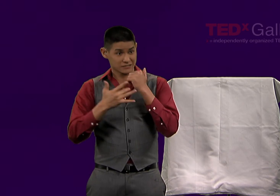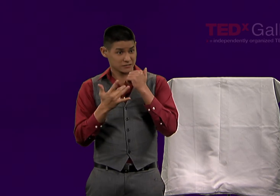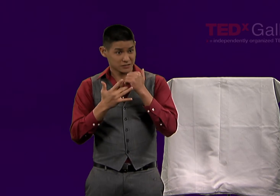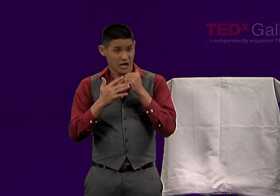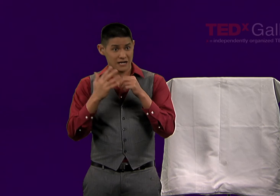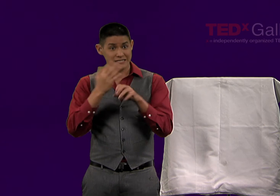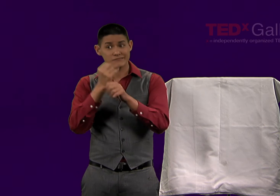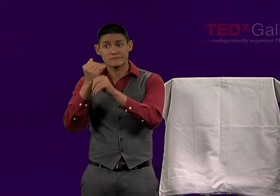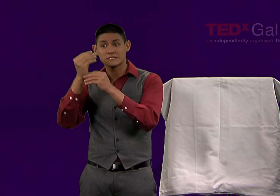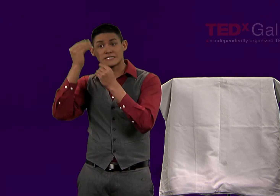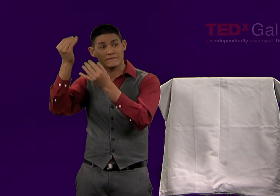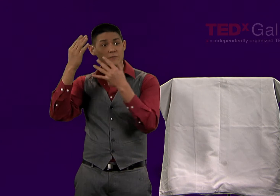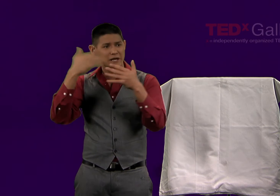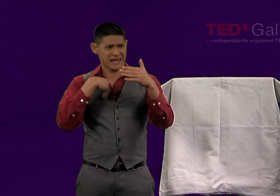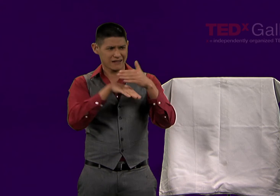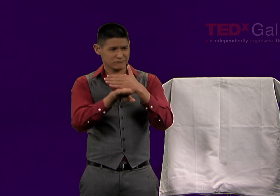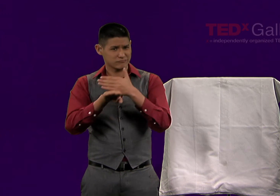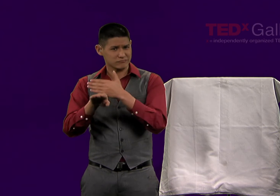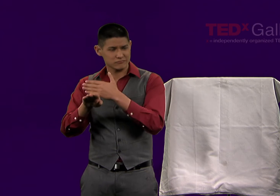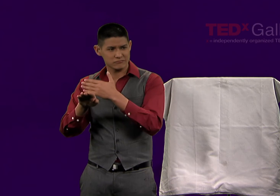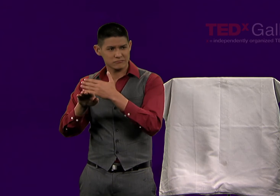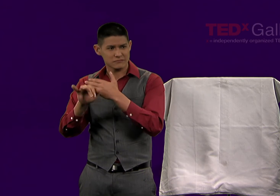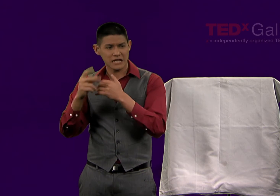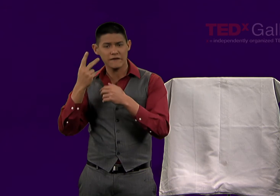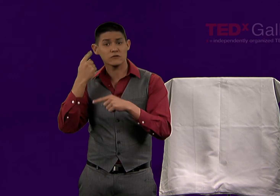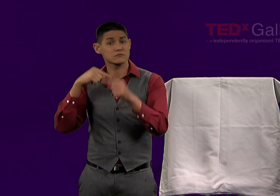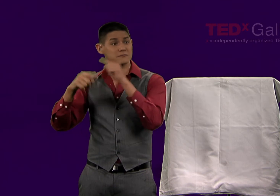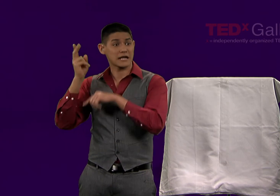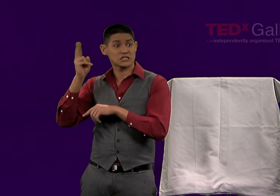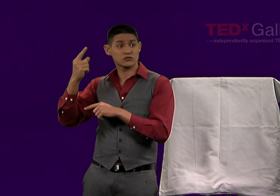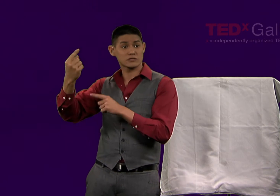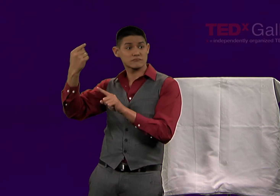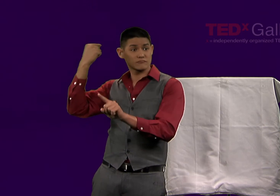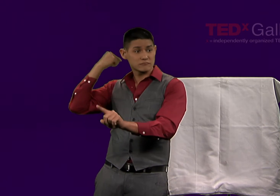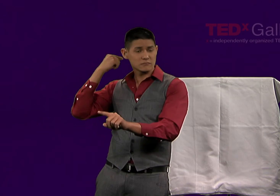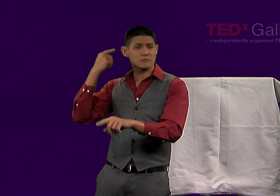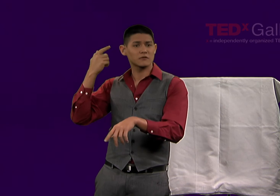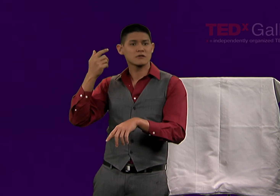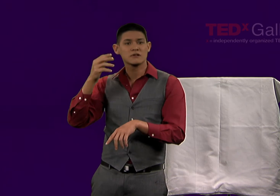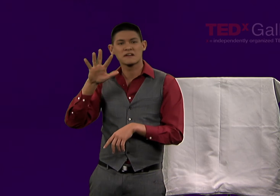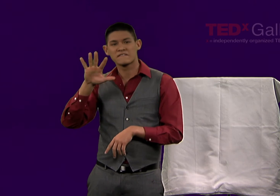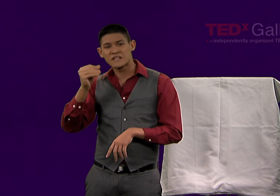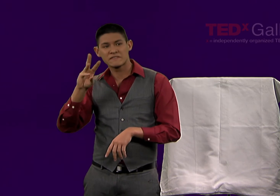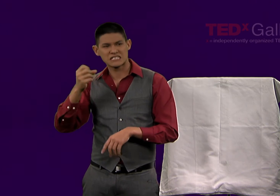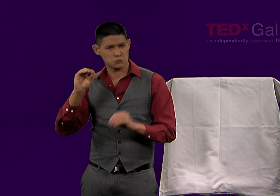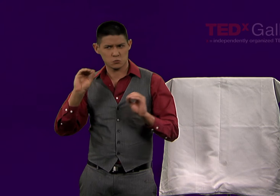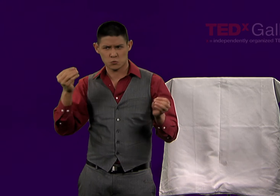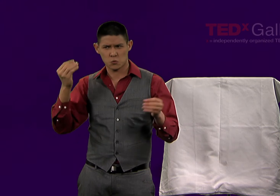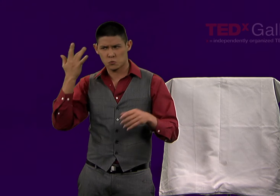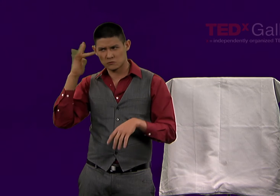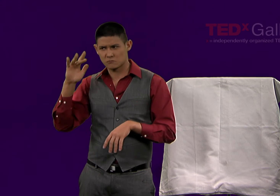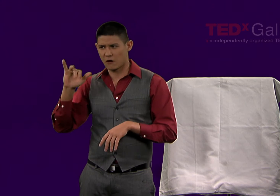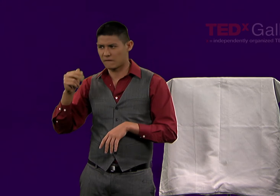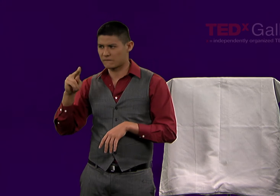In today's technology, we have a number of different ways to access information that are very different than we did some 50 or 60 years ago,